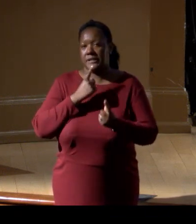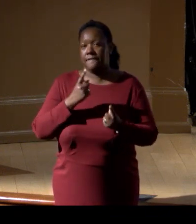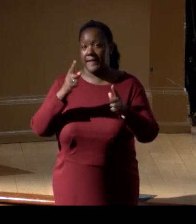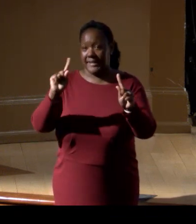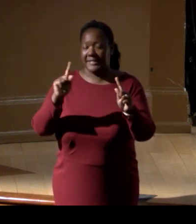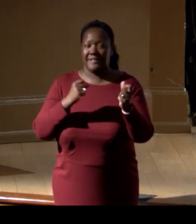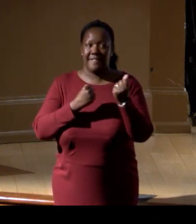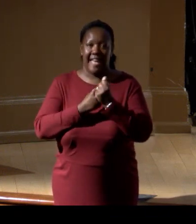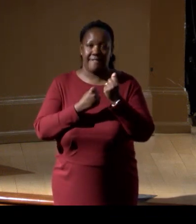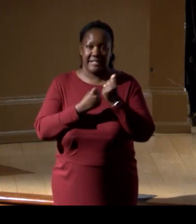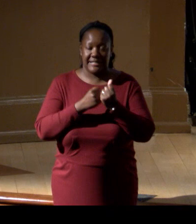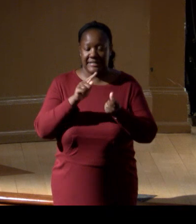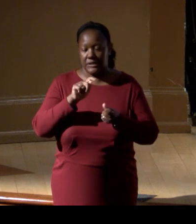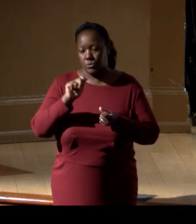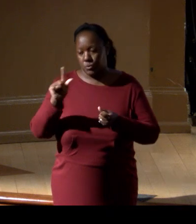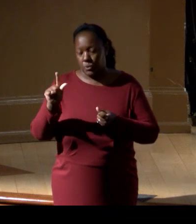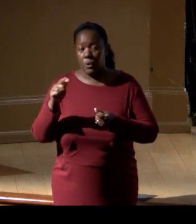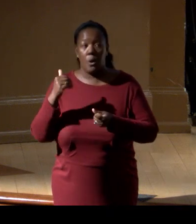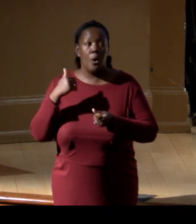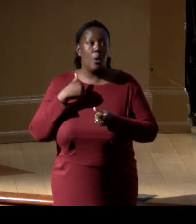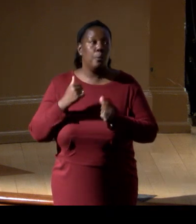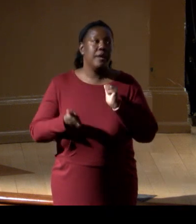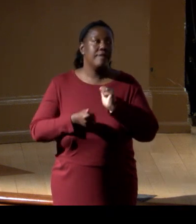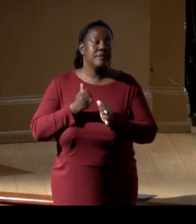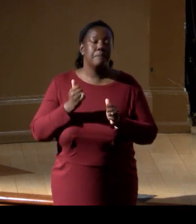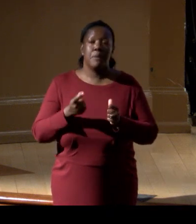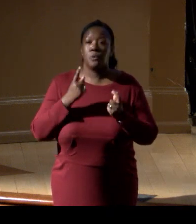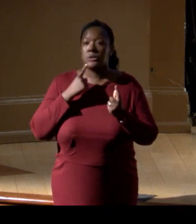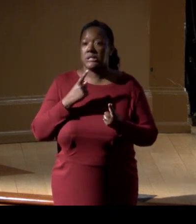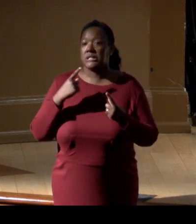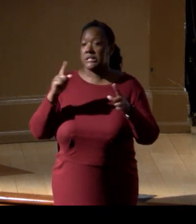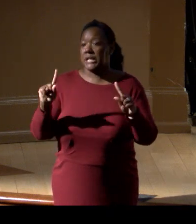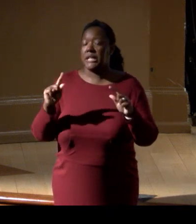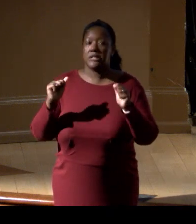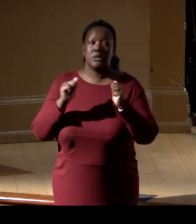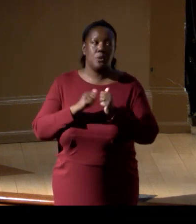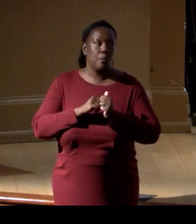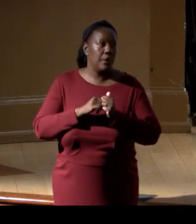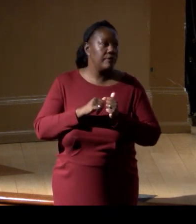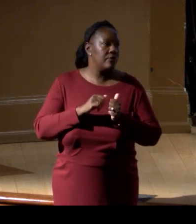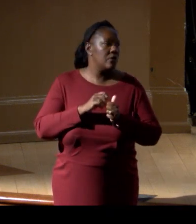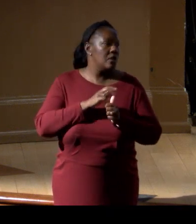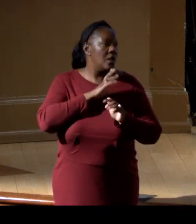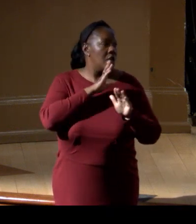and we've had the most success, I think, as a consortium of ocean community around these topics,